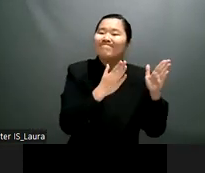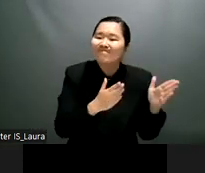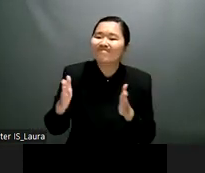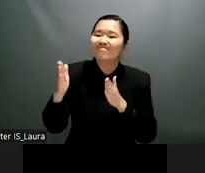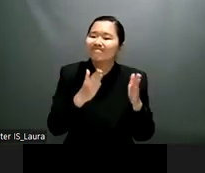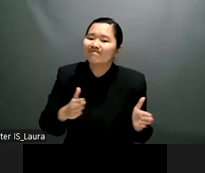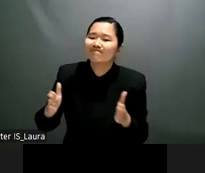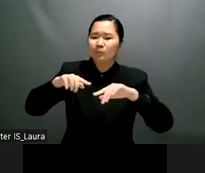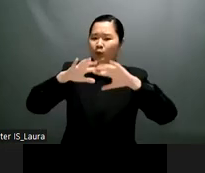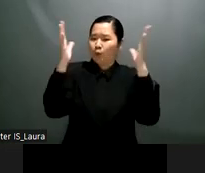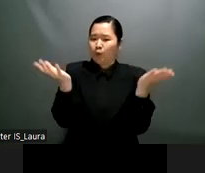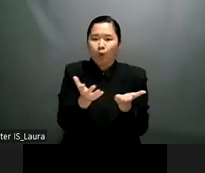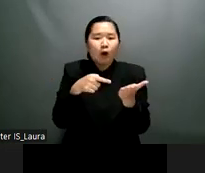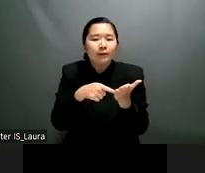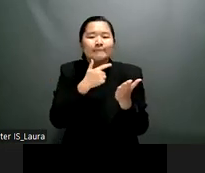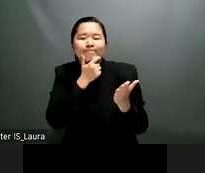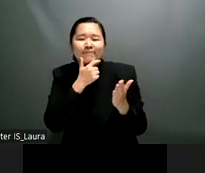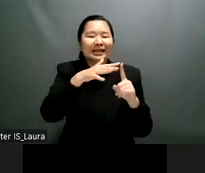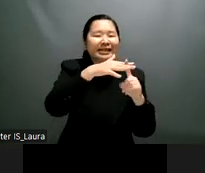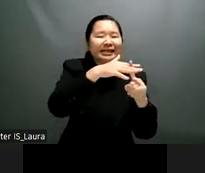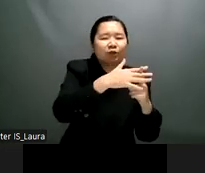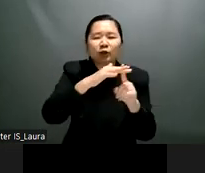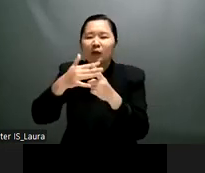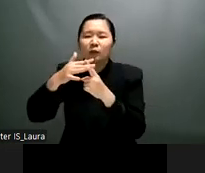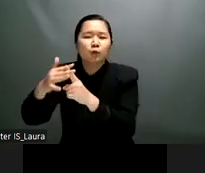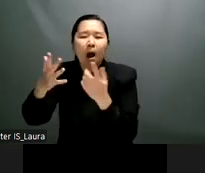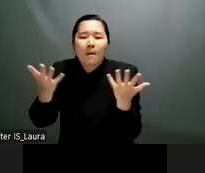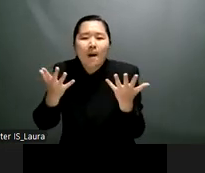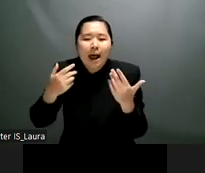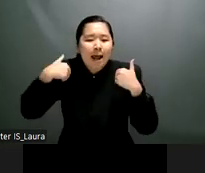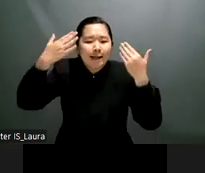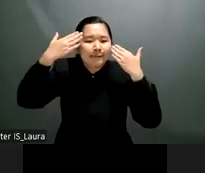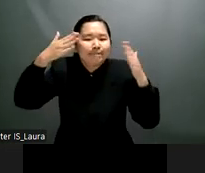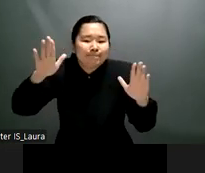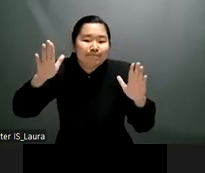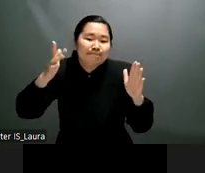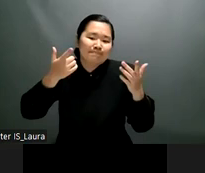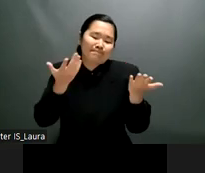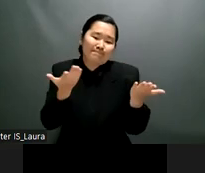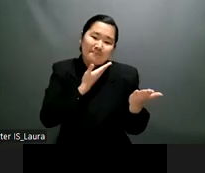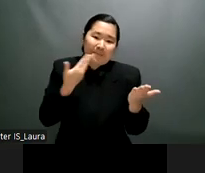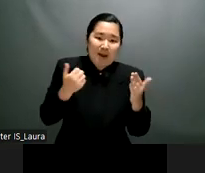we have seen what's happening in ukraine the privileged speaker referred to that